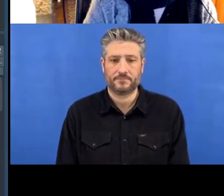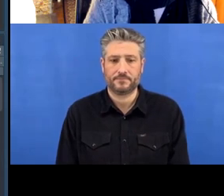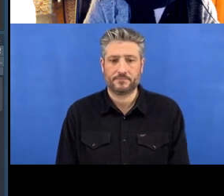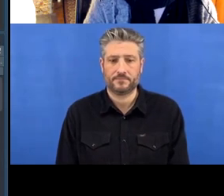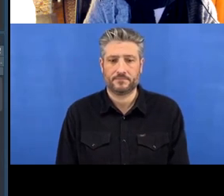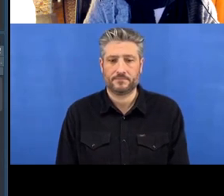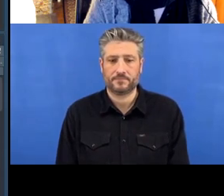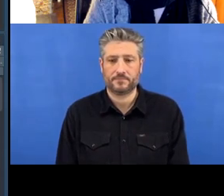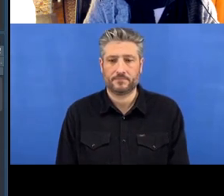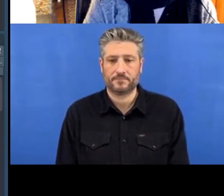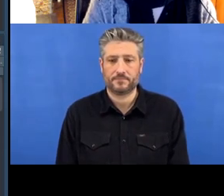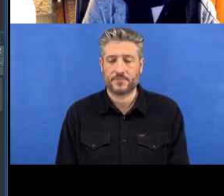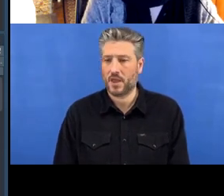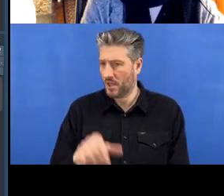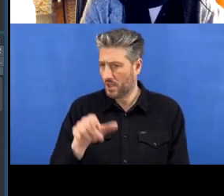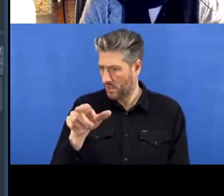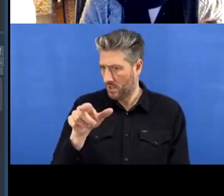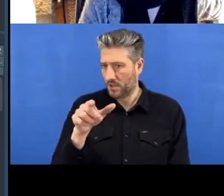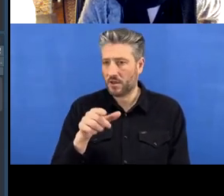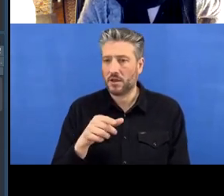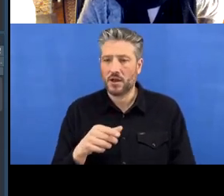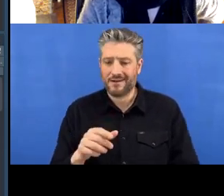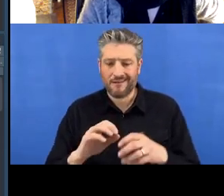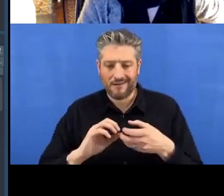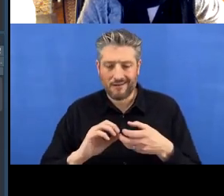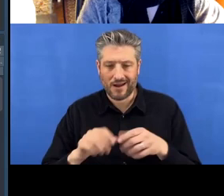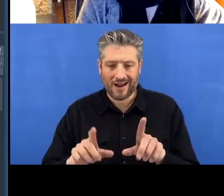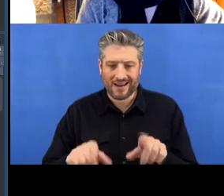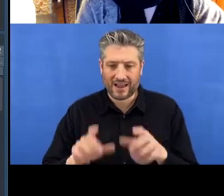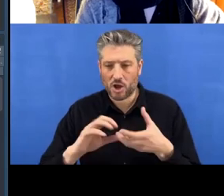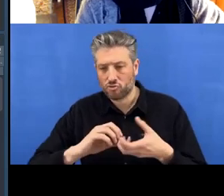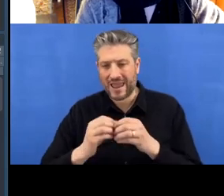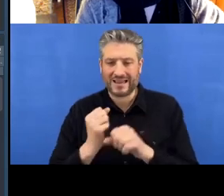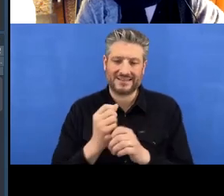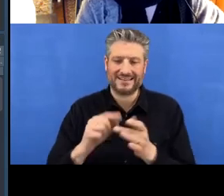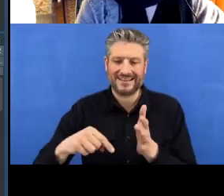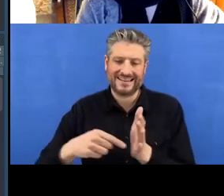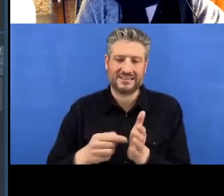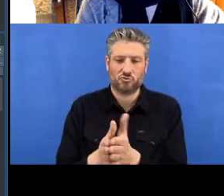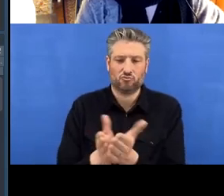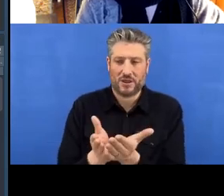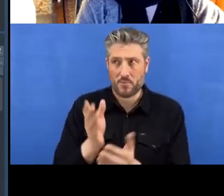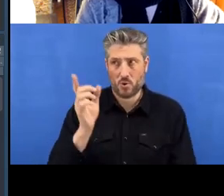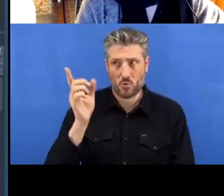repository', so that Git starts tracking it.